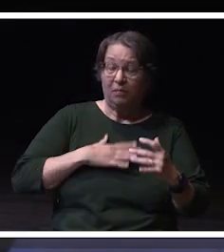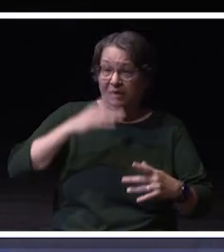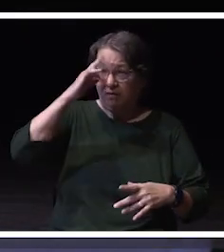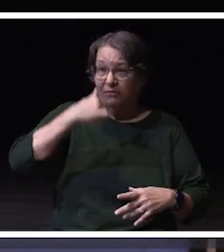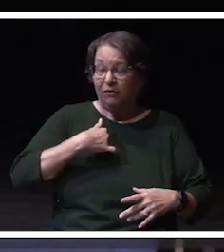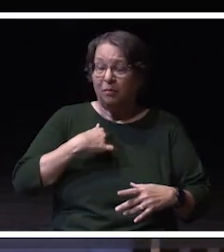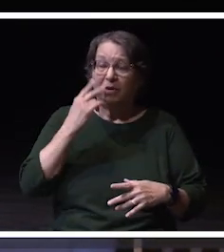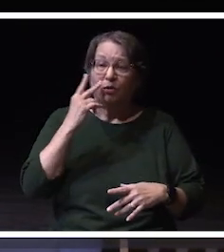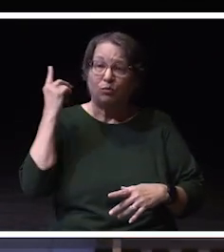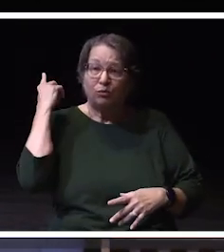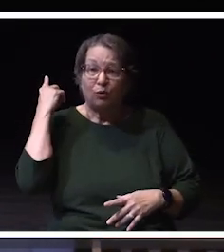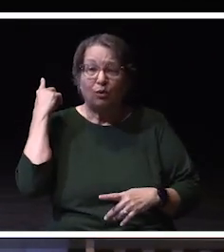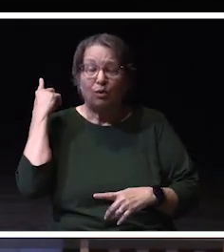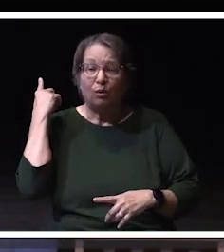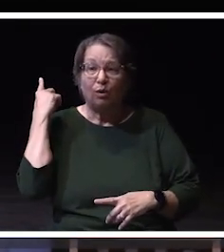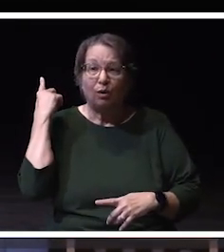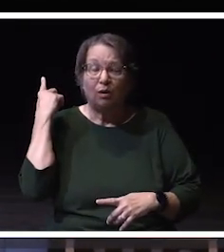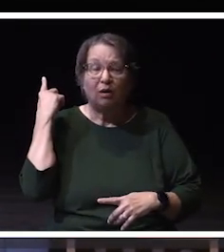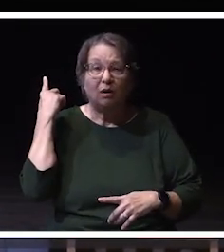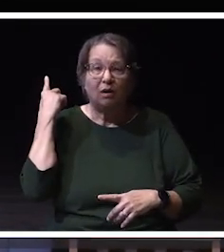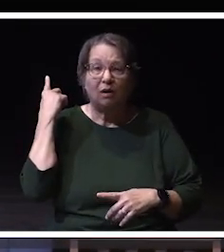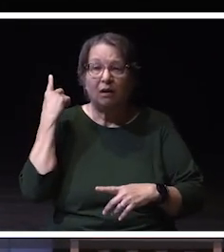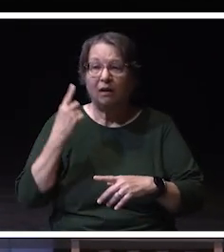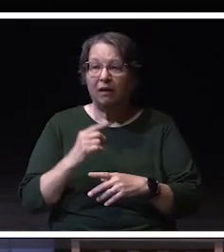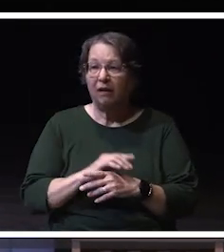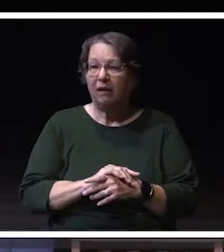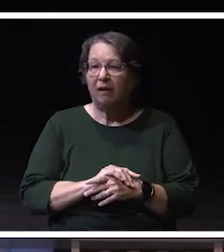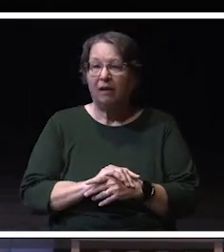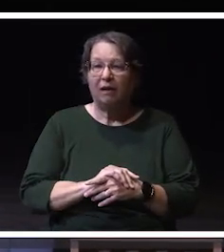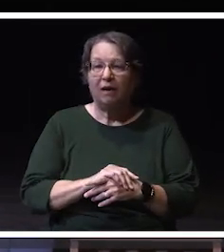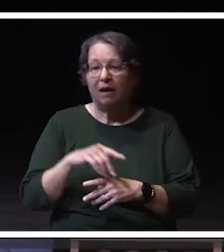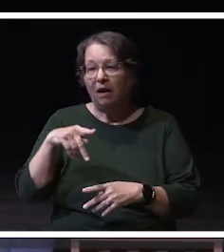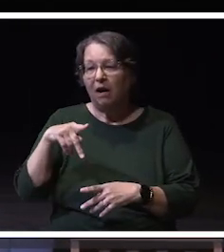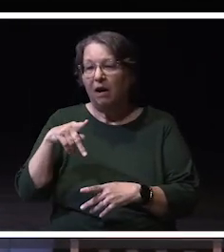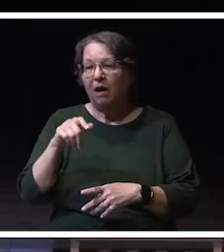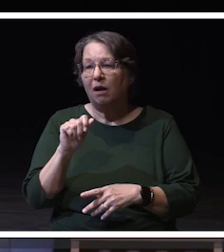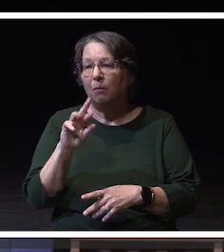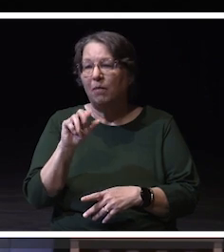in the video there at our Paralympics, team, Whitewater